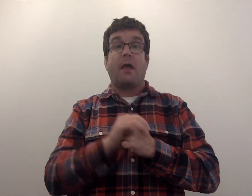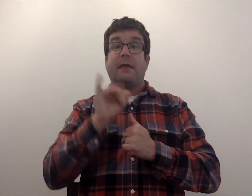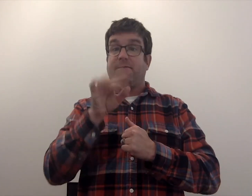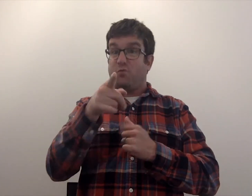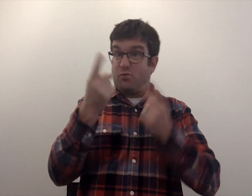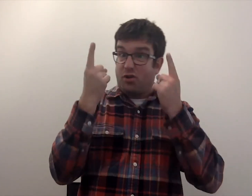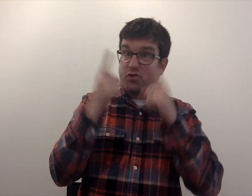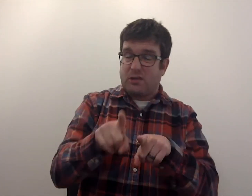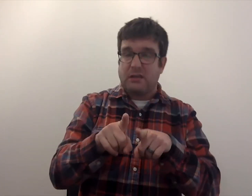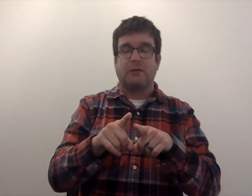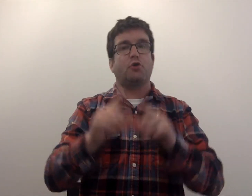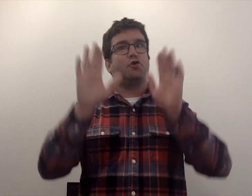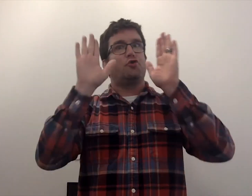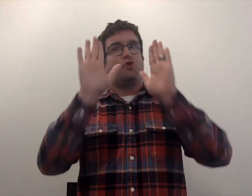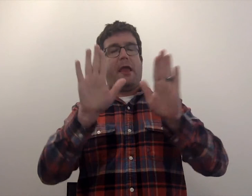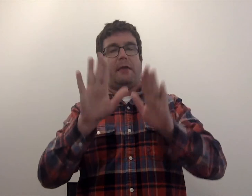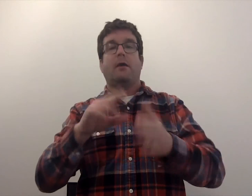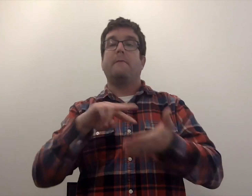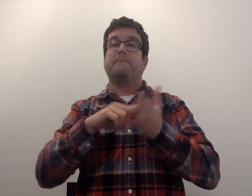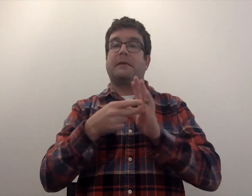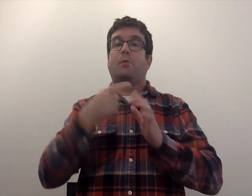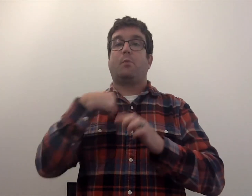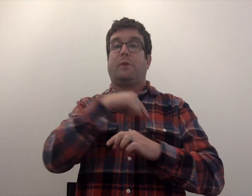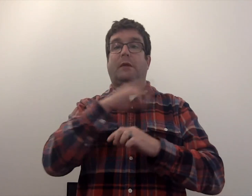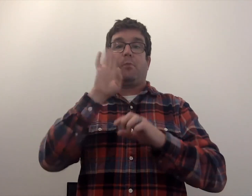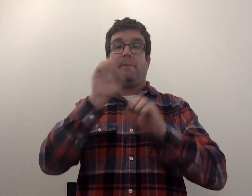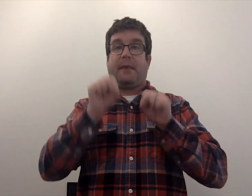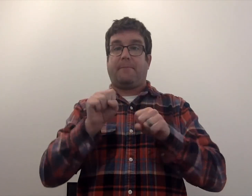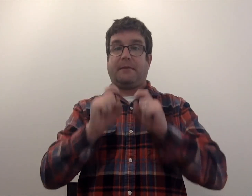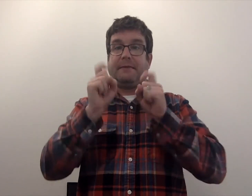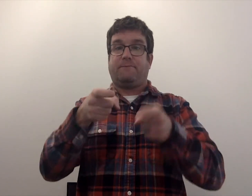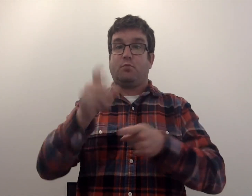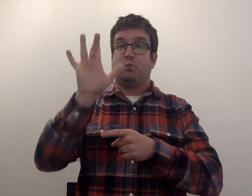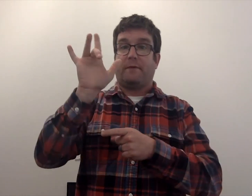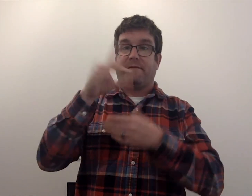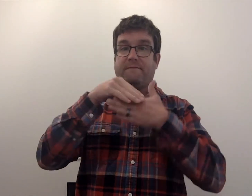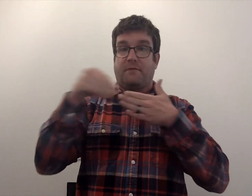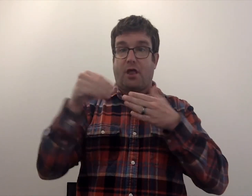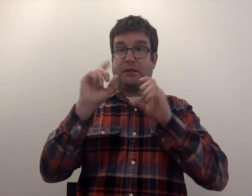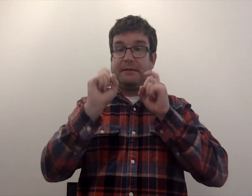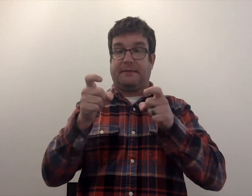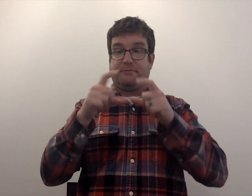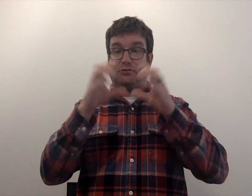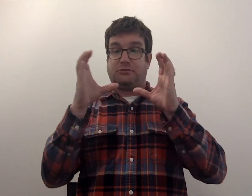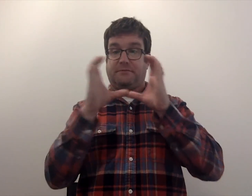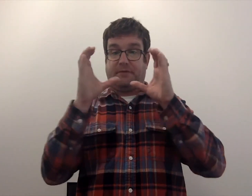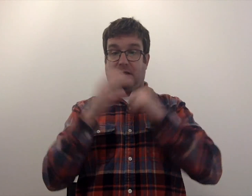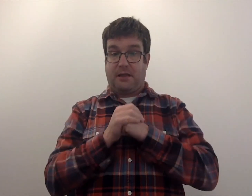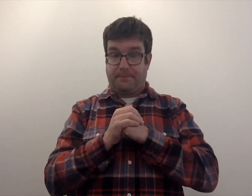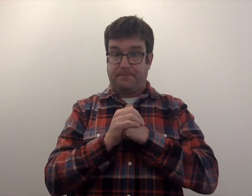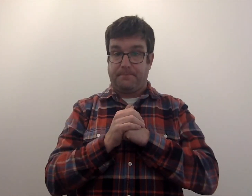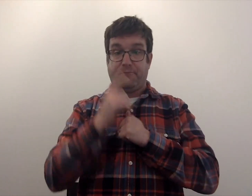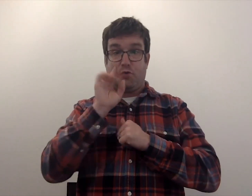If you'd like to participate, we'd be thrilled to have you! We will be giving a $25 gift certificate to all who participate.